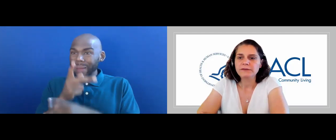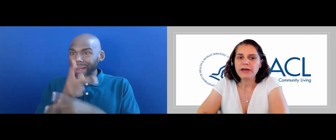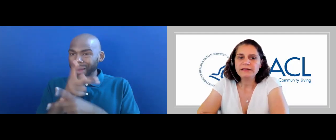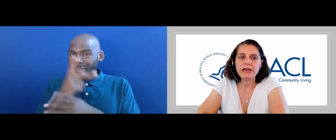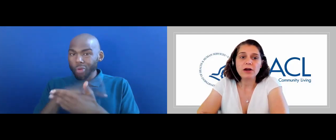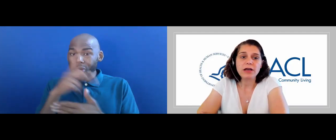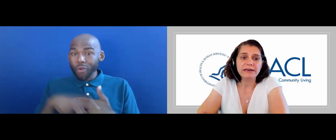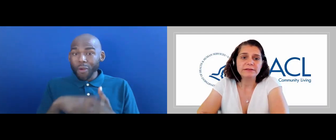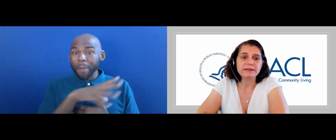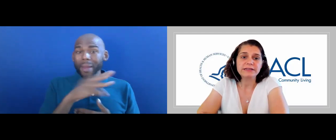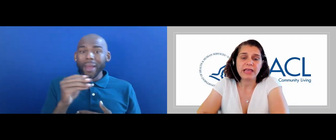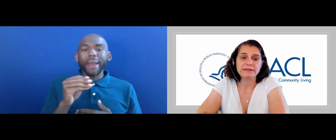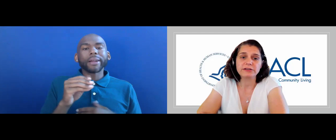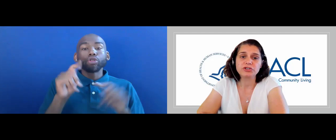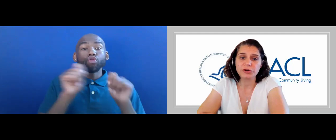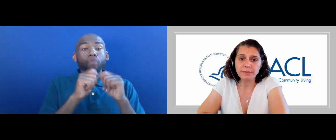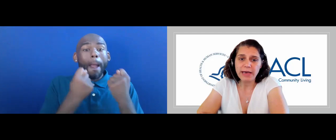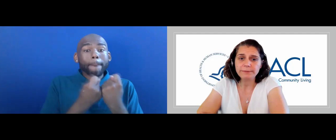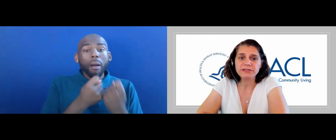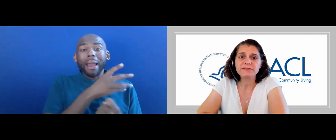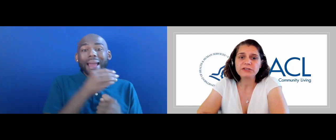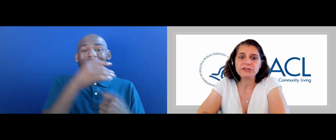FINALLY, OUR GUIDANCE CONTAINS A JOURNEY MAP TO VISUALLY